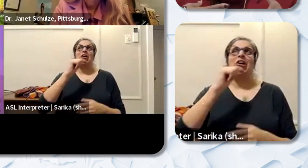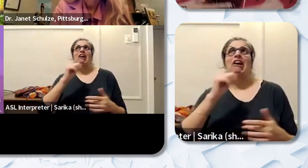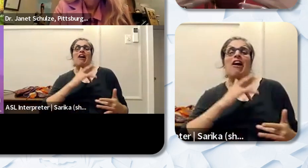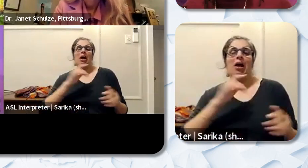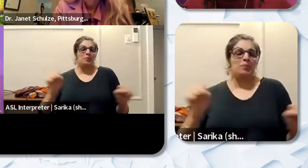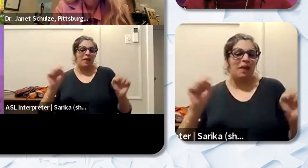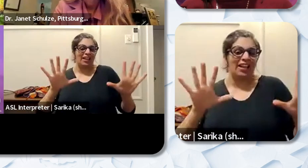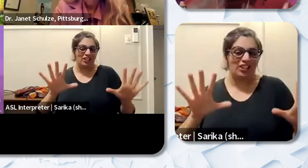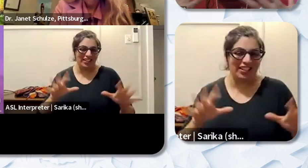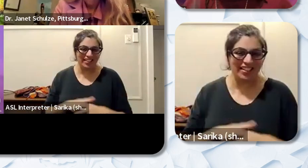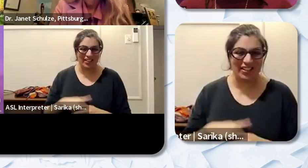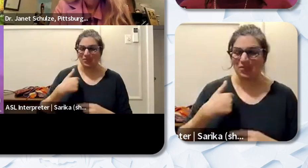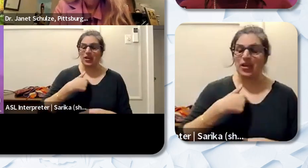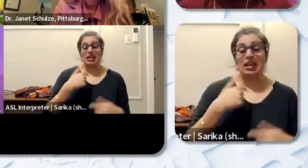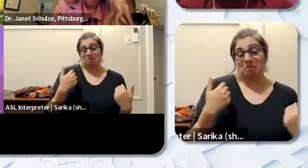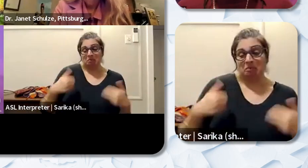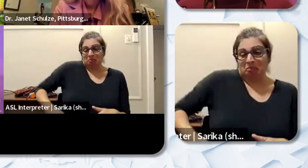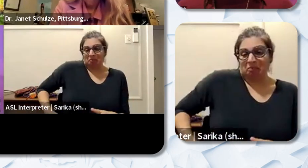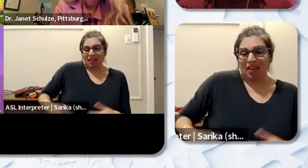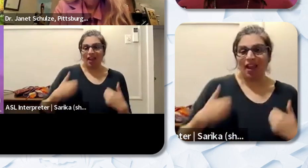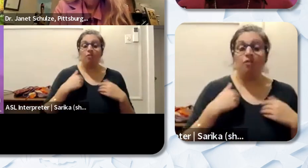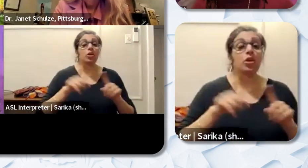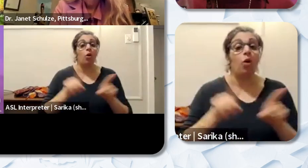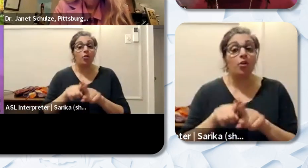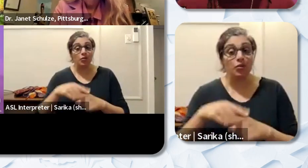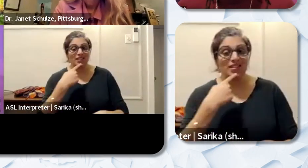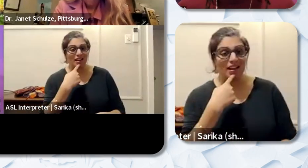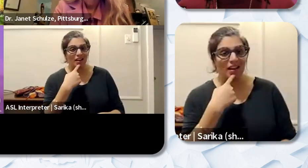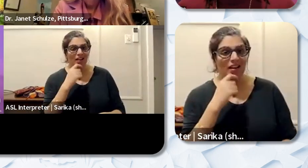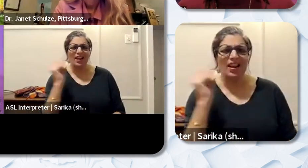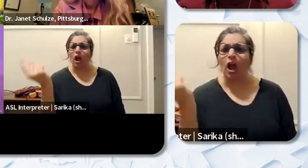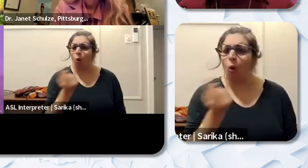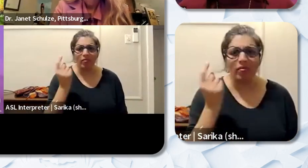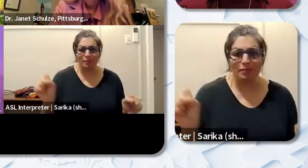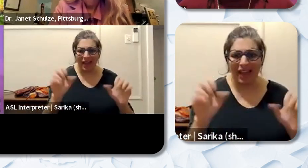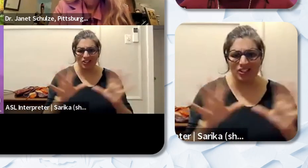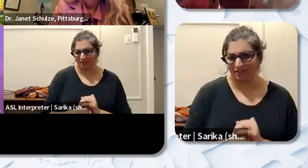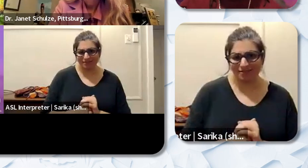that we just have. But what you also shared here was that it's not just magic right? You're